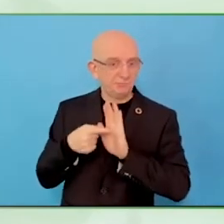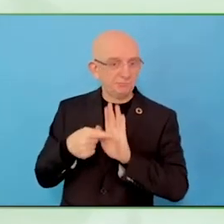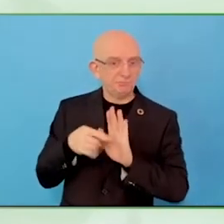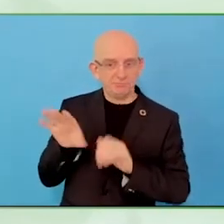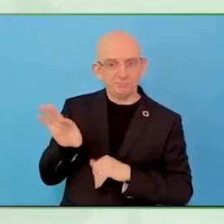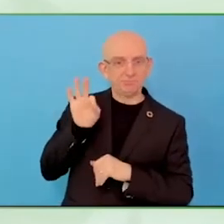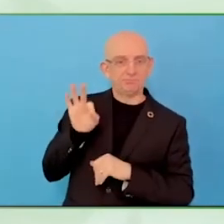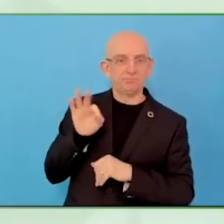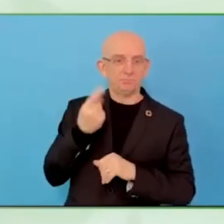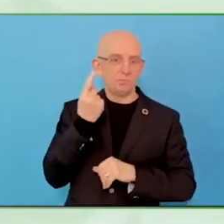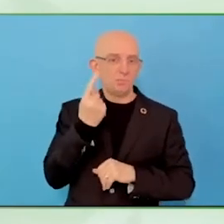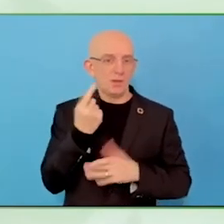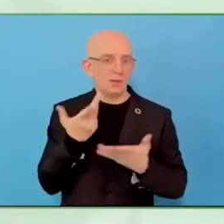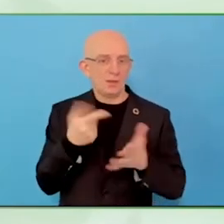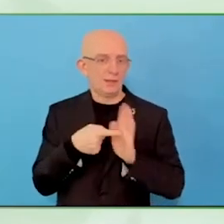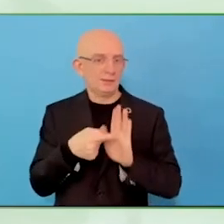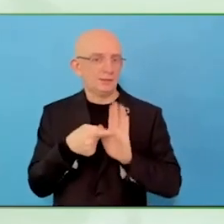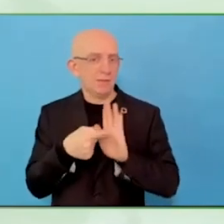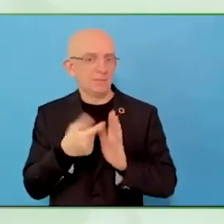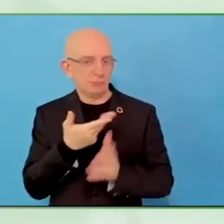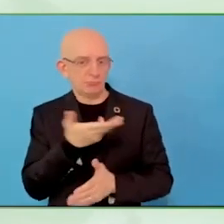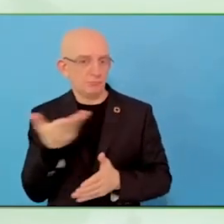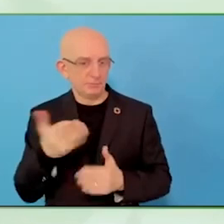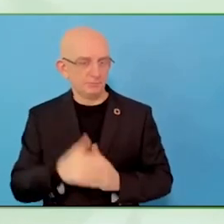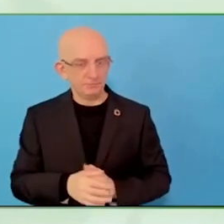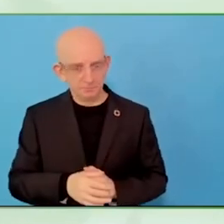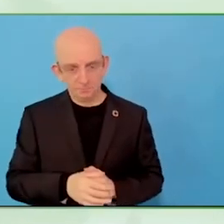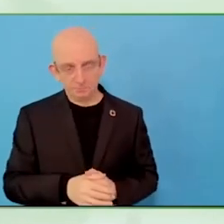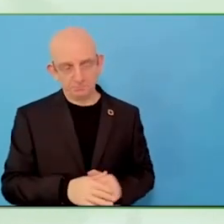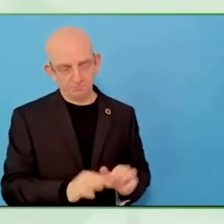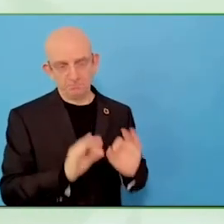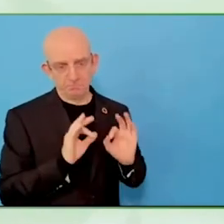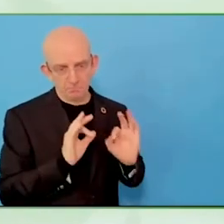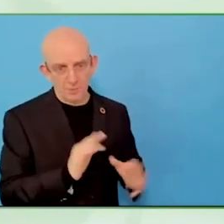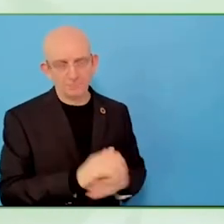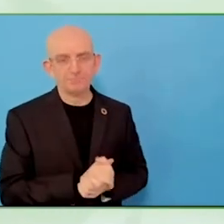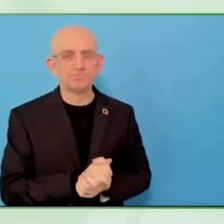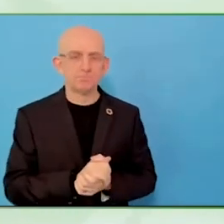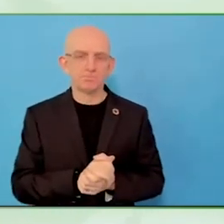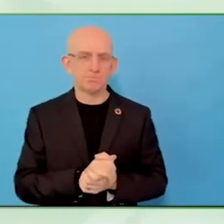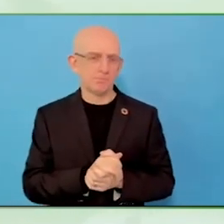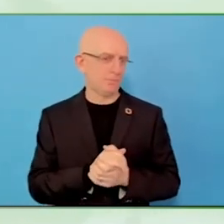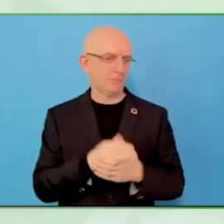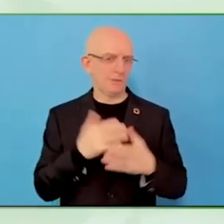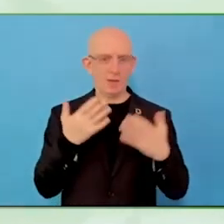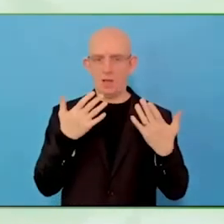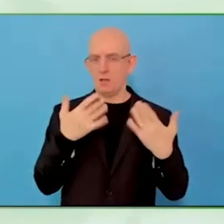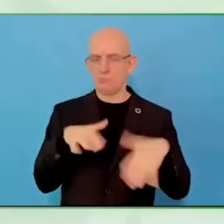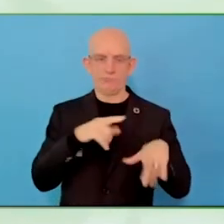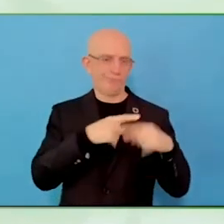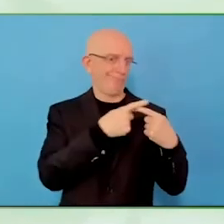with regular businesses, Internet, site building, lecturers, we have a